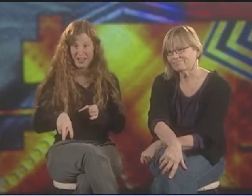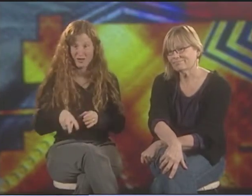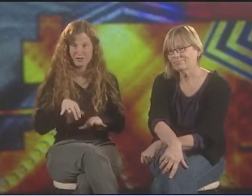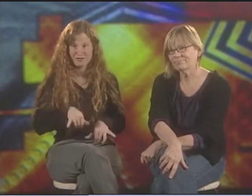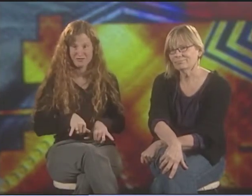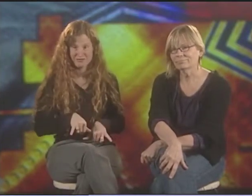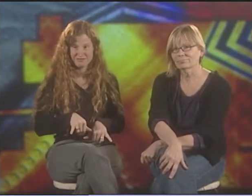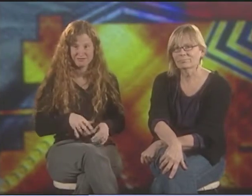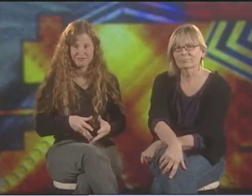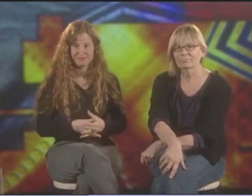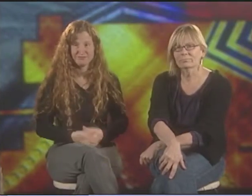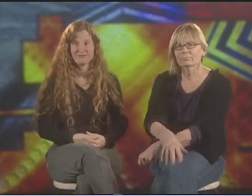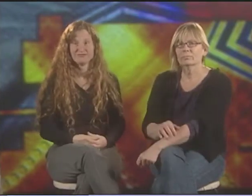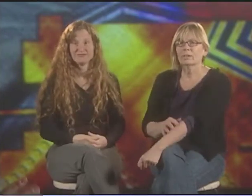SHOULD I GET DOWN? SHOULD I STAY?